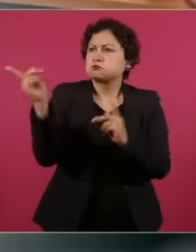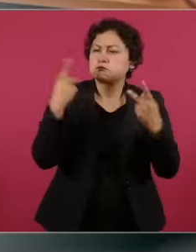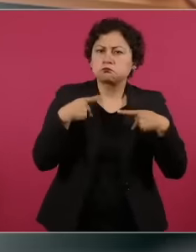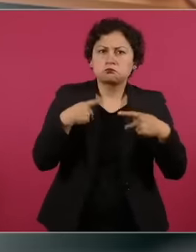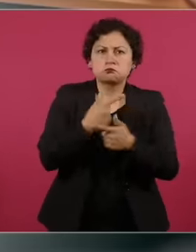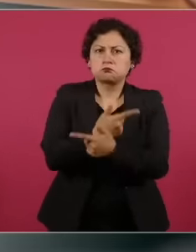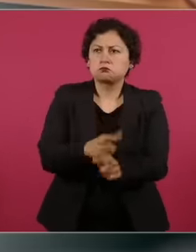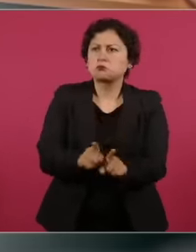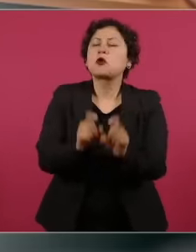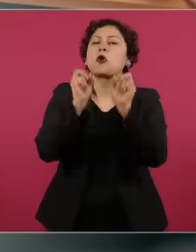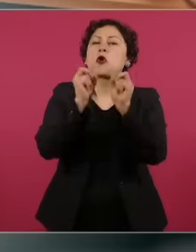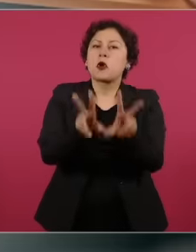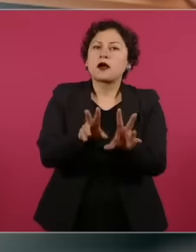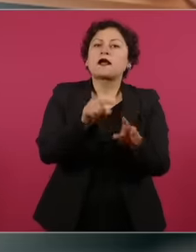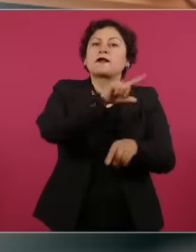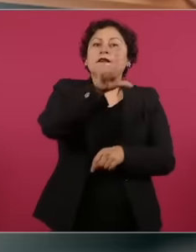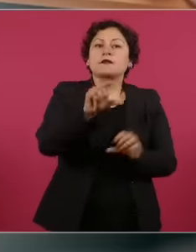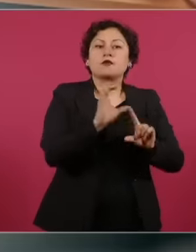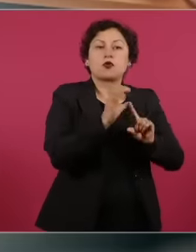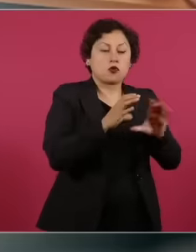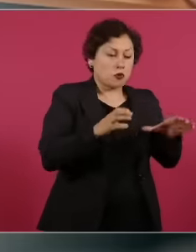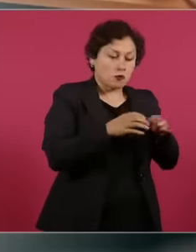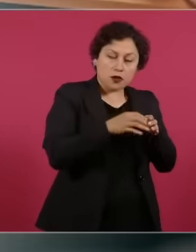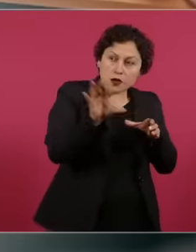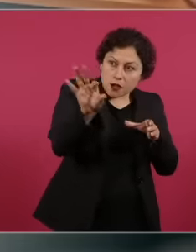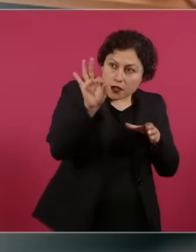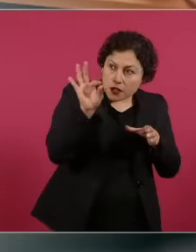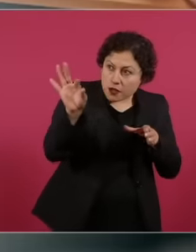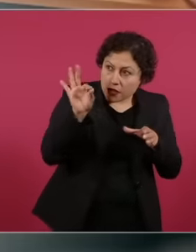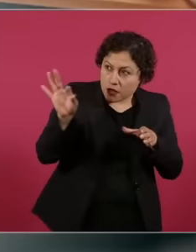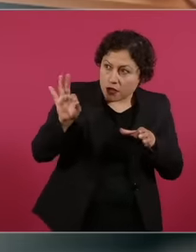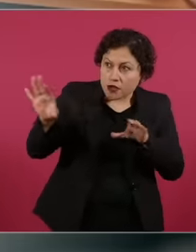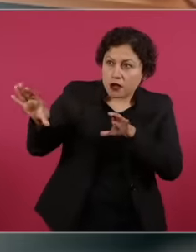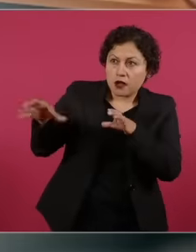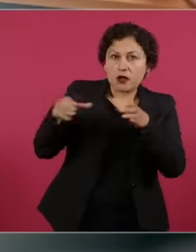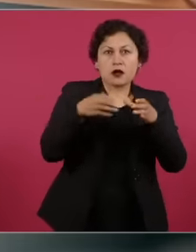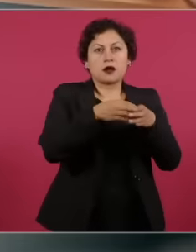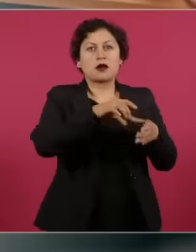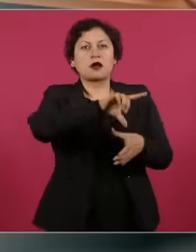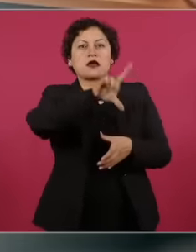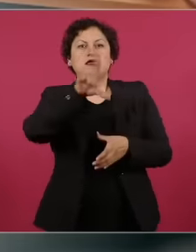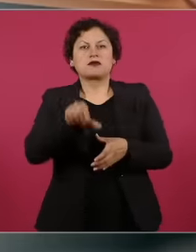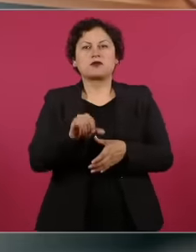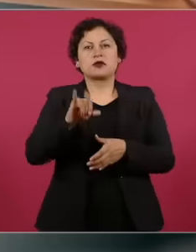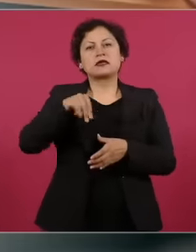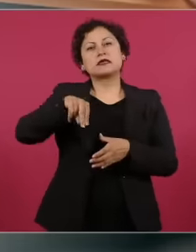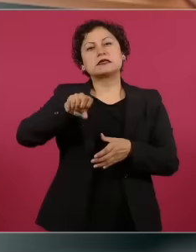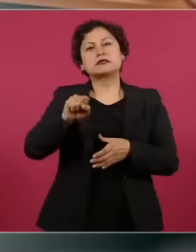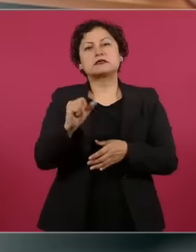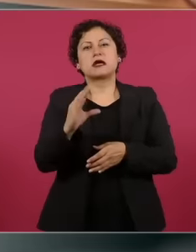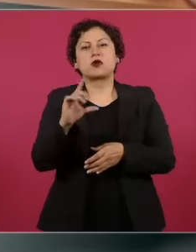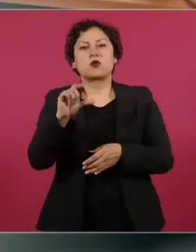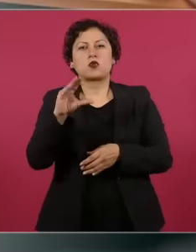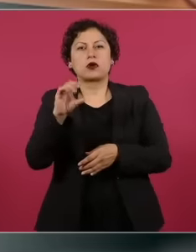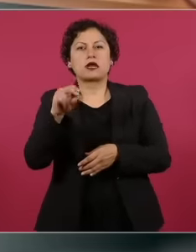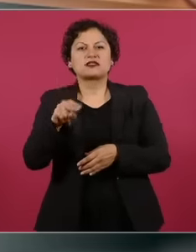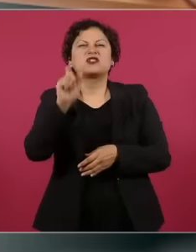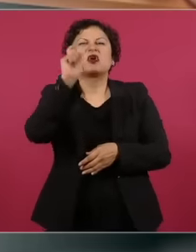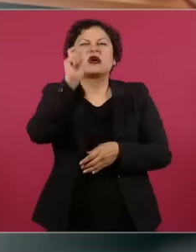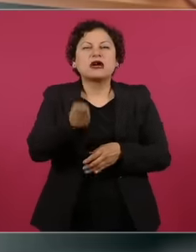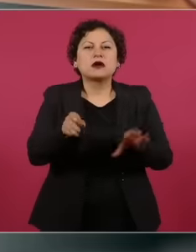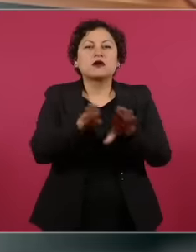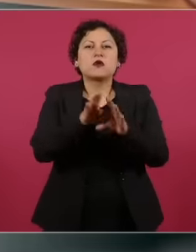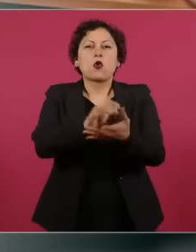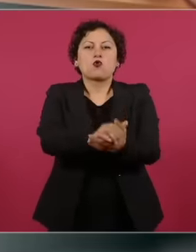to make a selection and then there will be an insaculation, a Raffle, let's say, and there there will